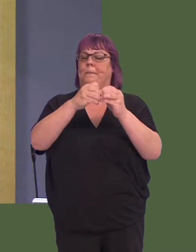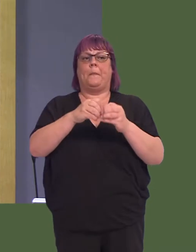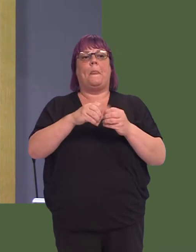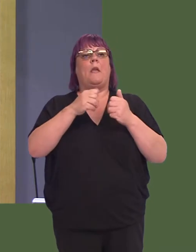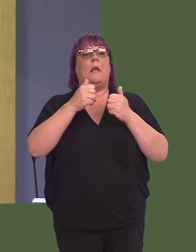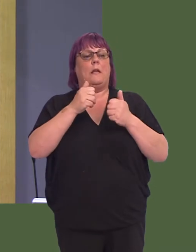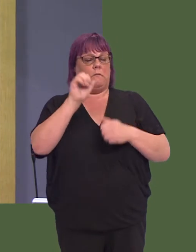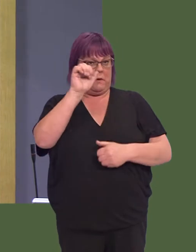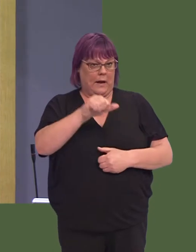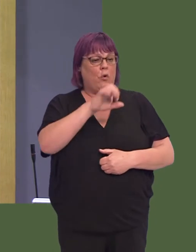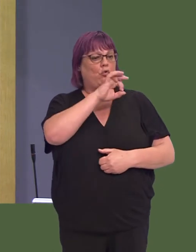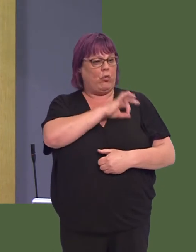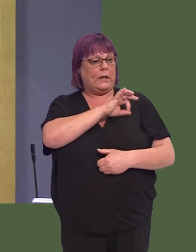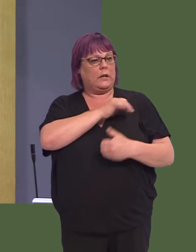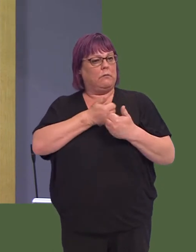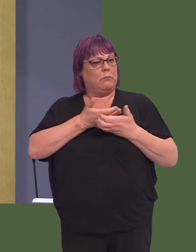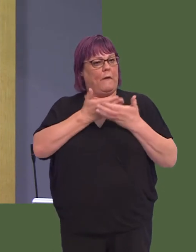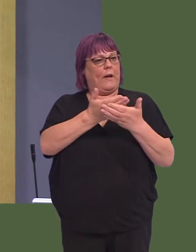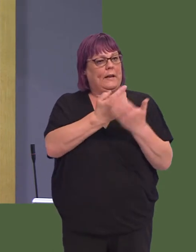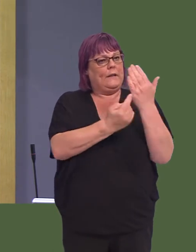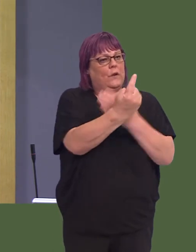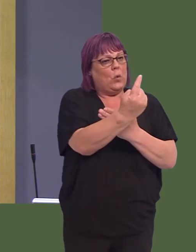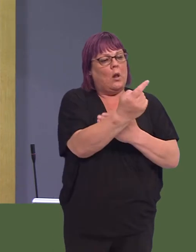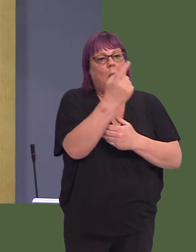Yes, funding is provided to them individually, but thereís a great deal that they can learn